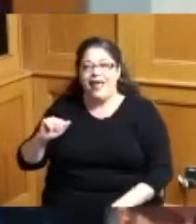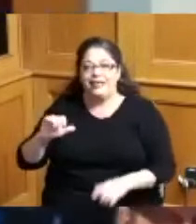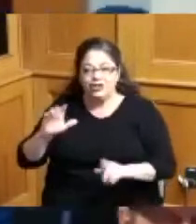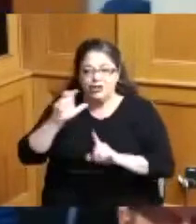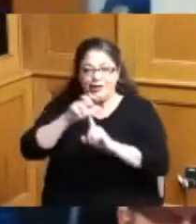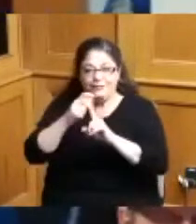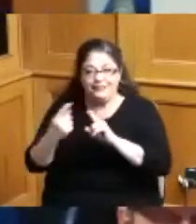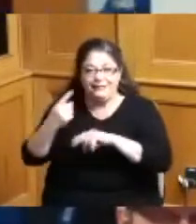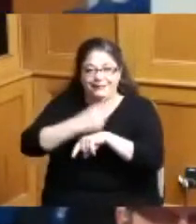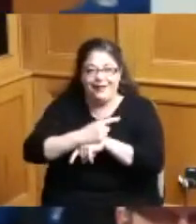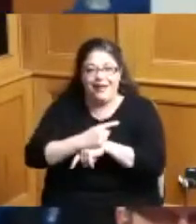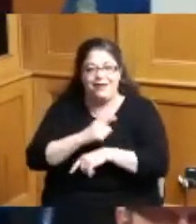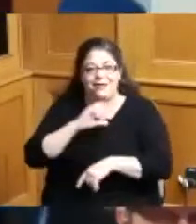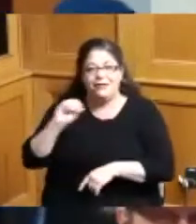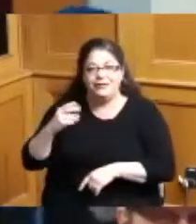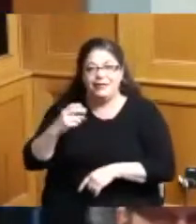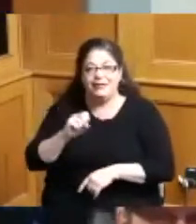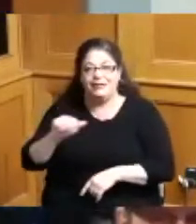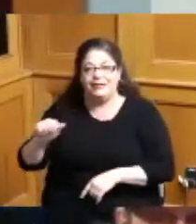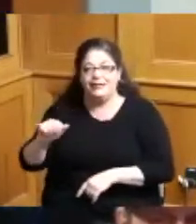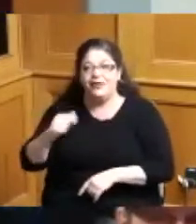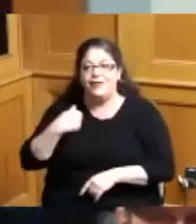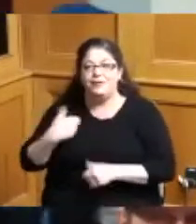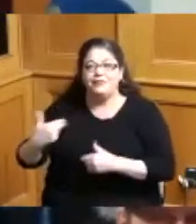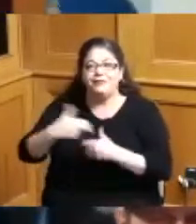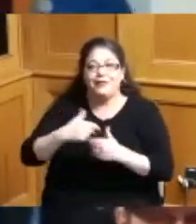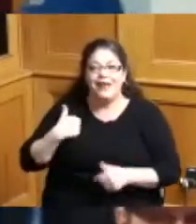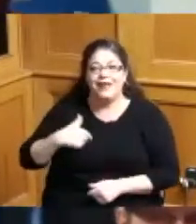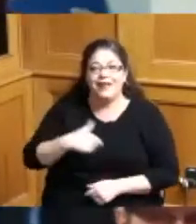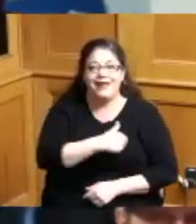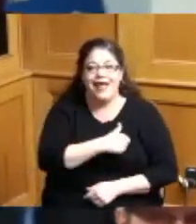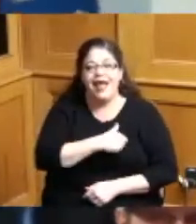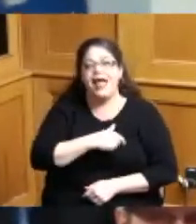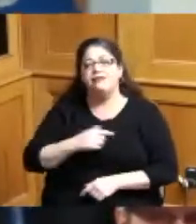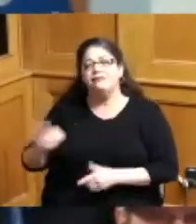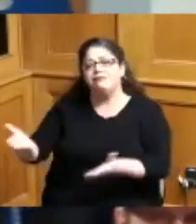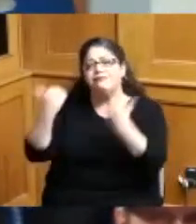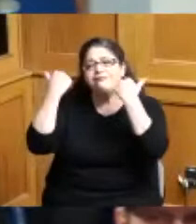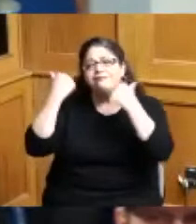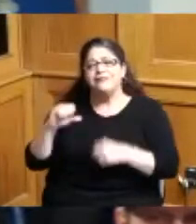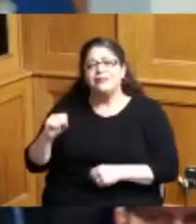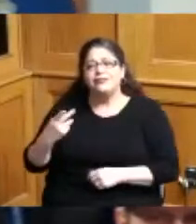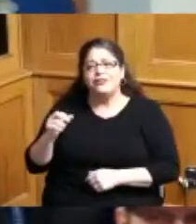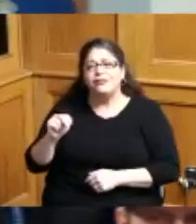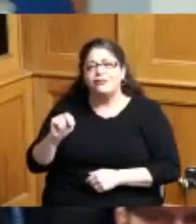you're all invited to join us at Wayne Champ on Sharon Road for celebration we